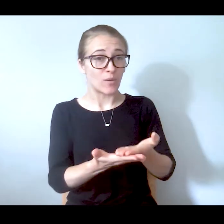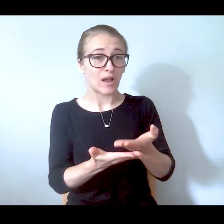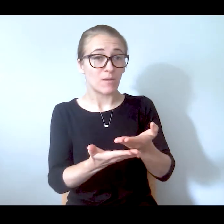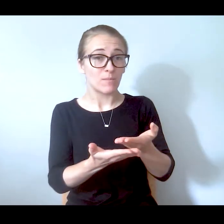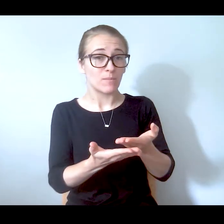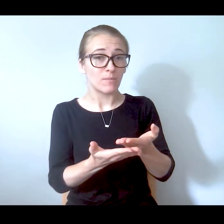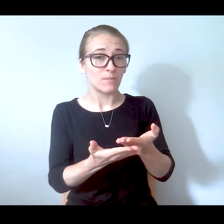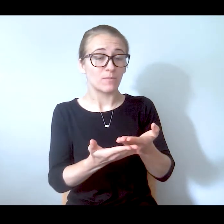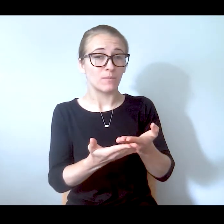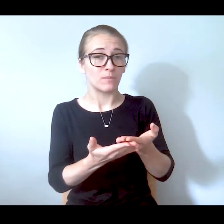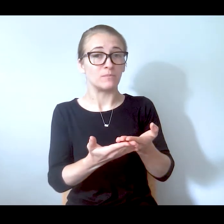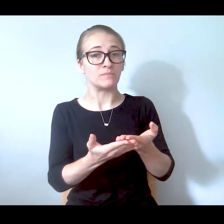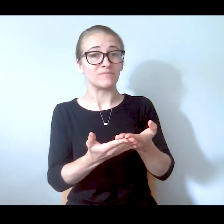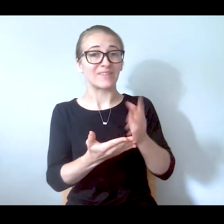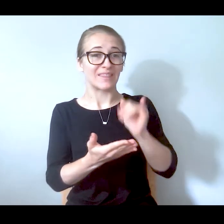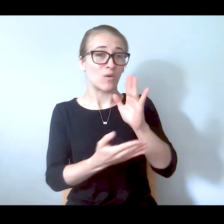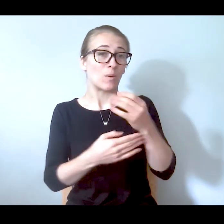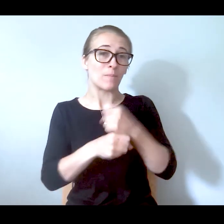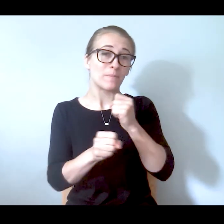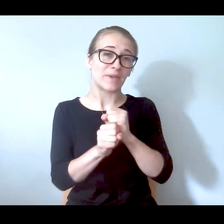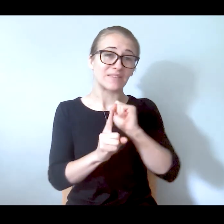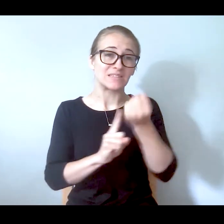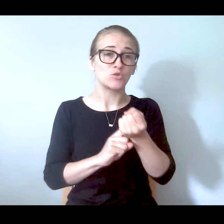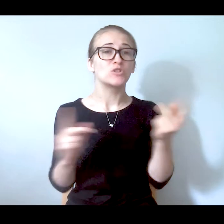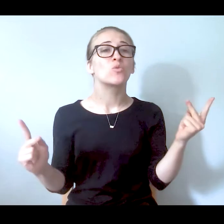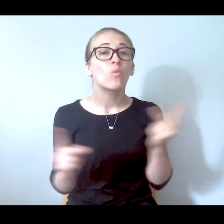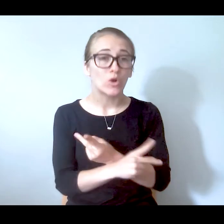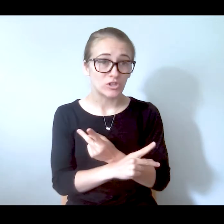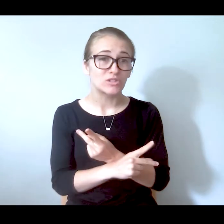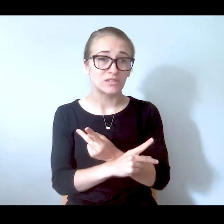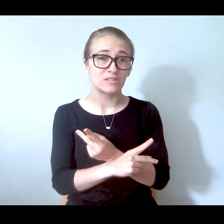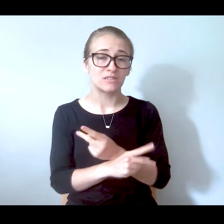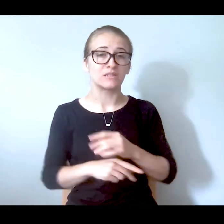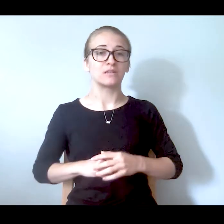escalating these interactions. But I actually just